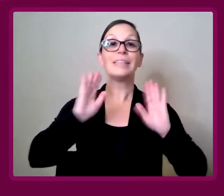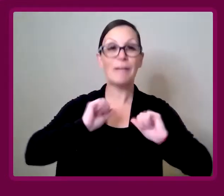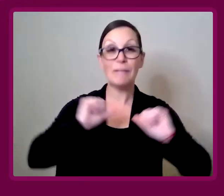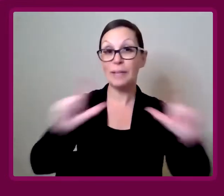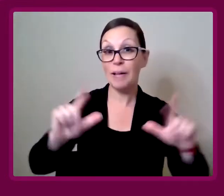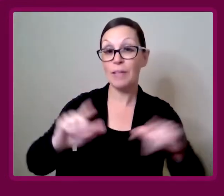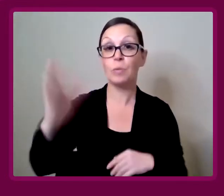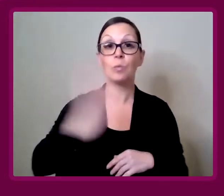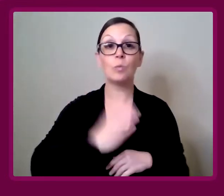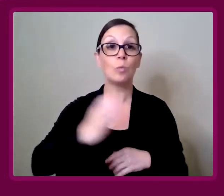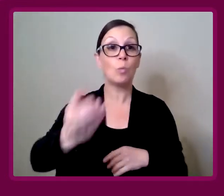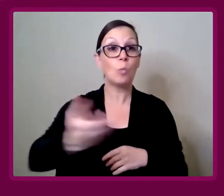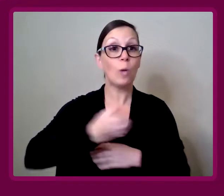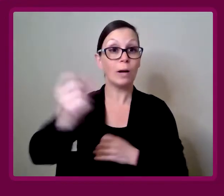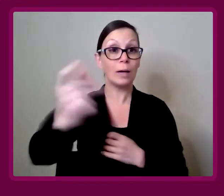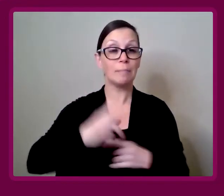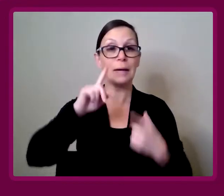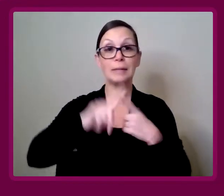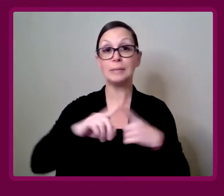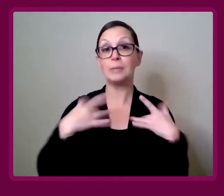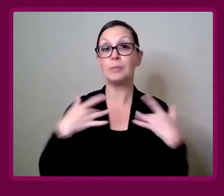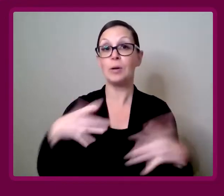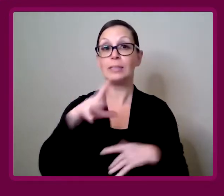Ashley Inkumsah: Hello everyone, and welcome back to What's